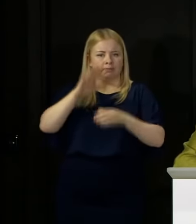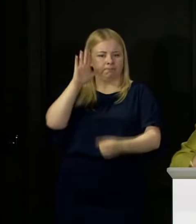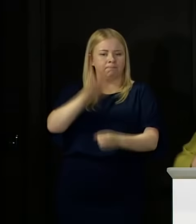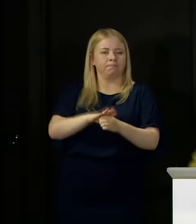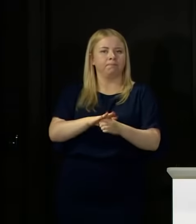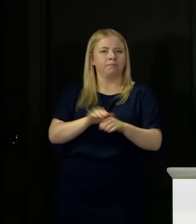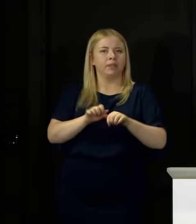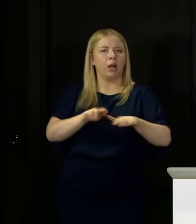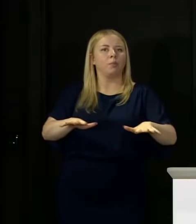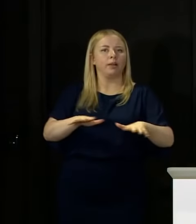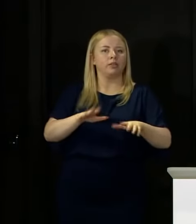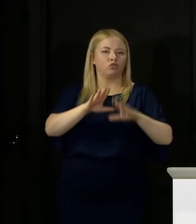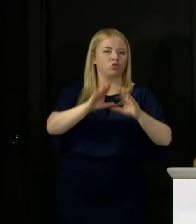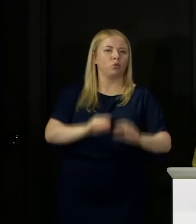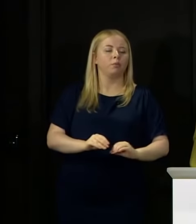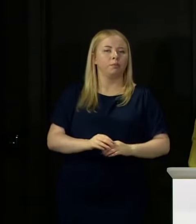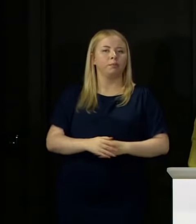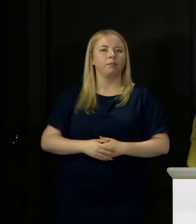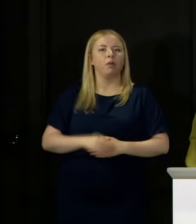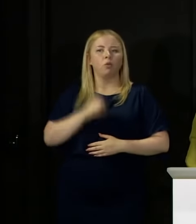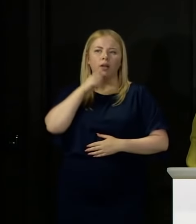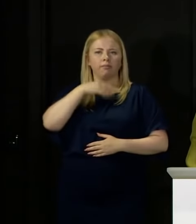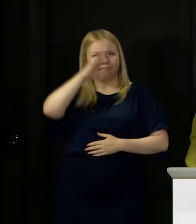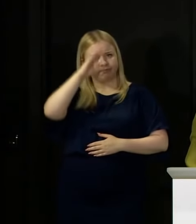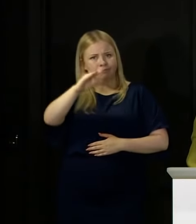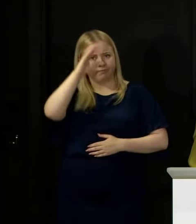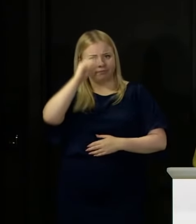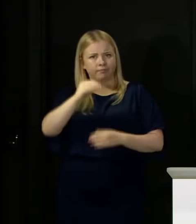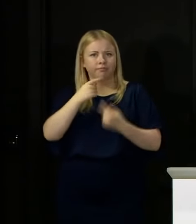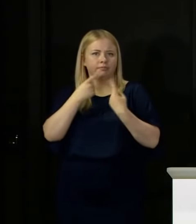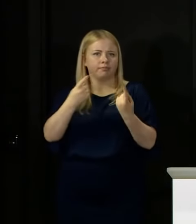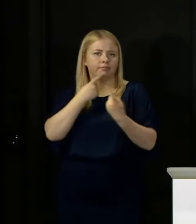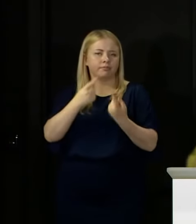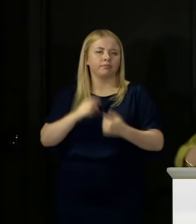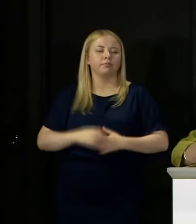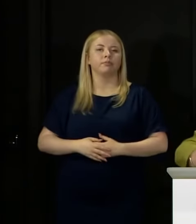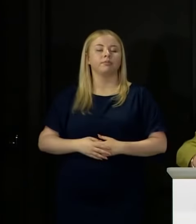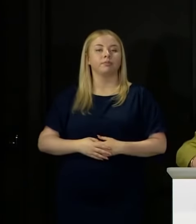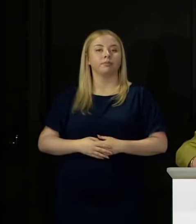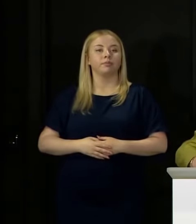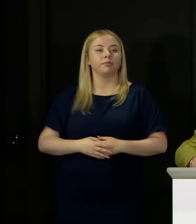And we will keep the public regularly and fully updated.